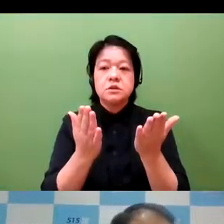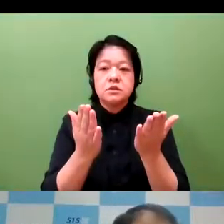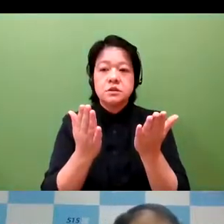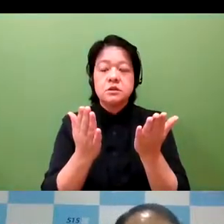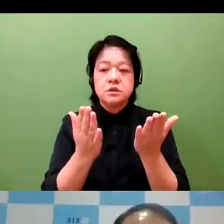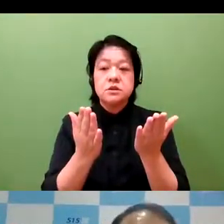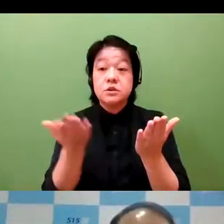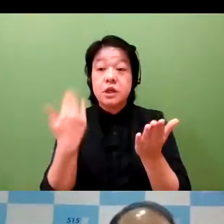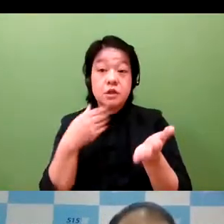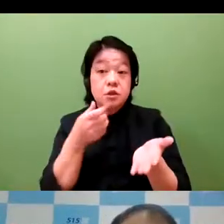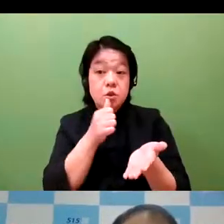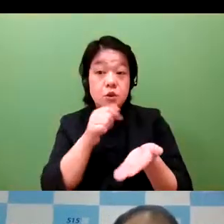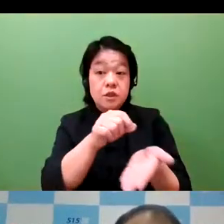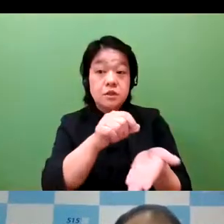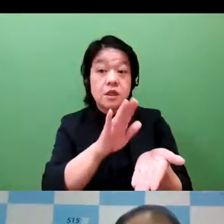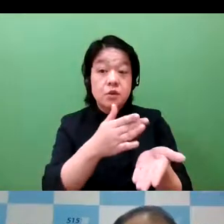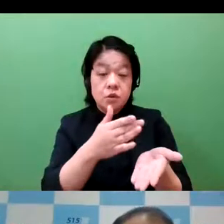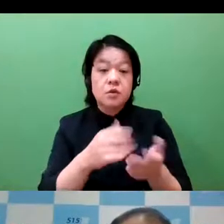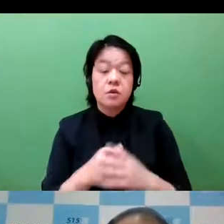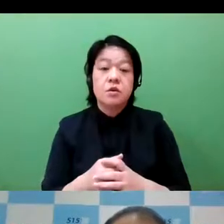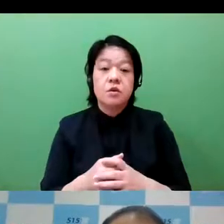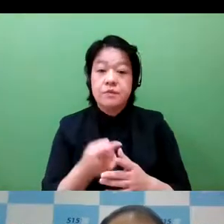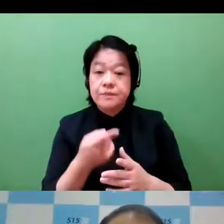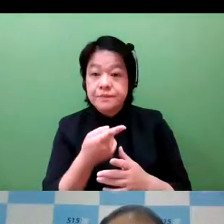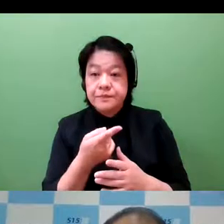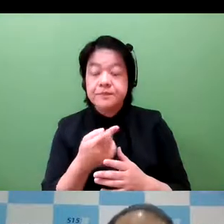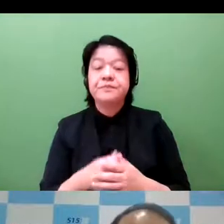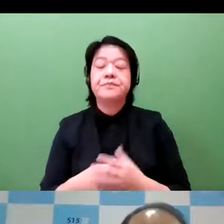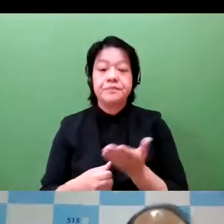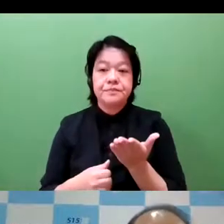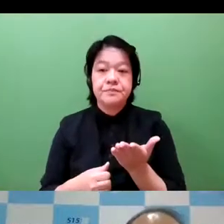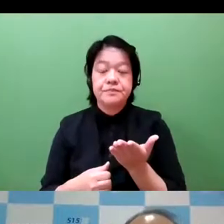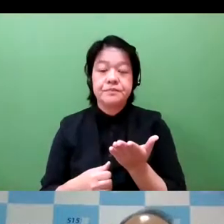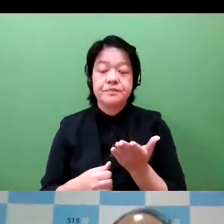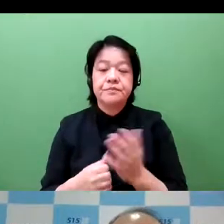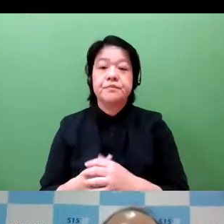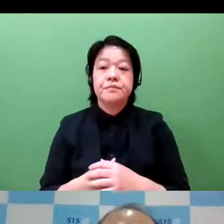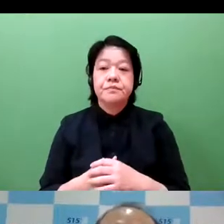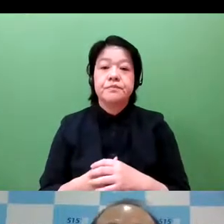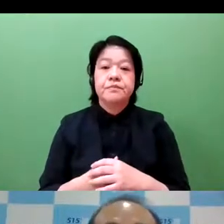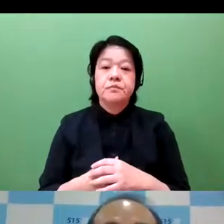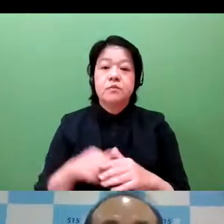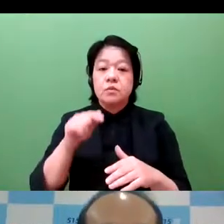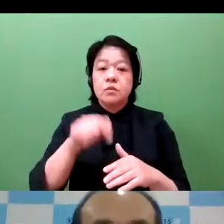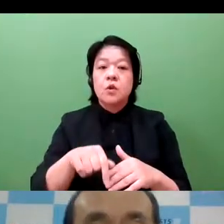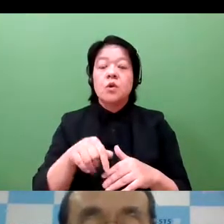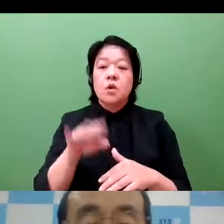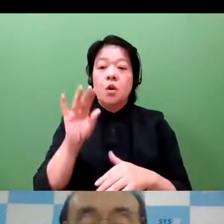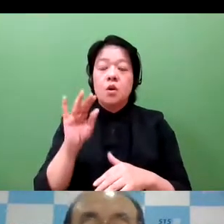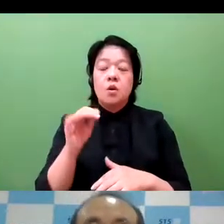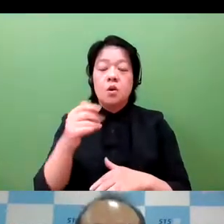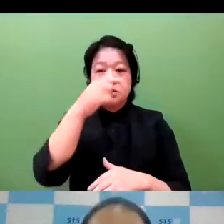And we also have these brochures that indicate the case studies that we have conducted.